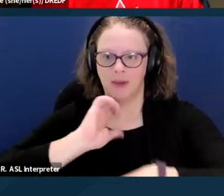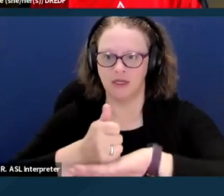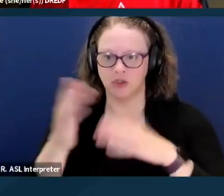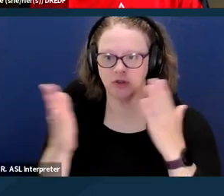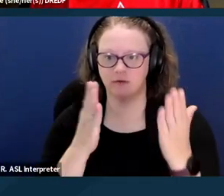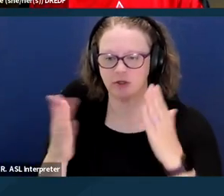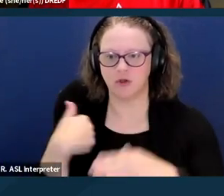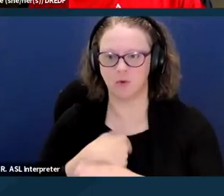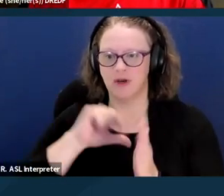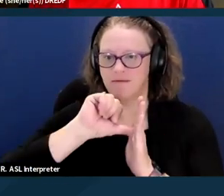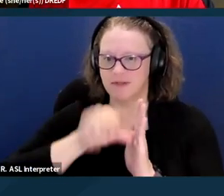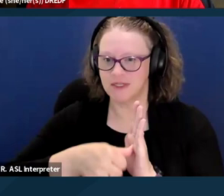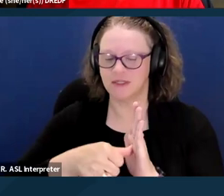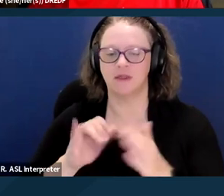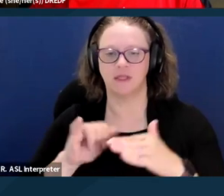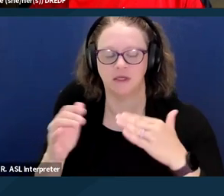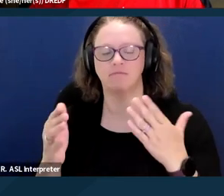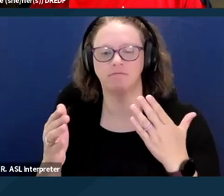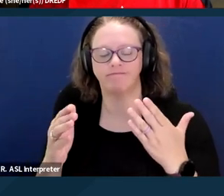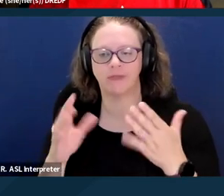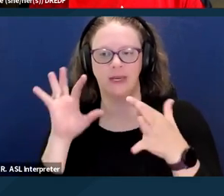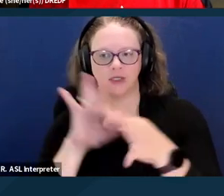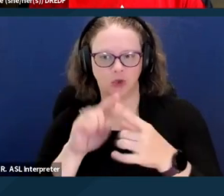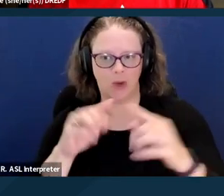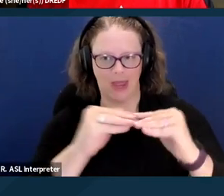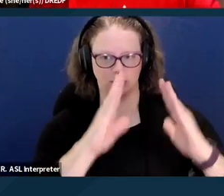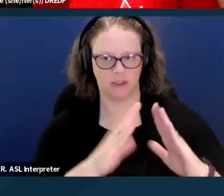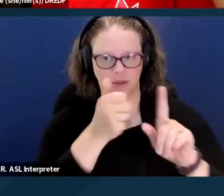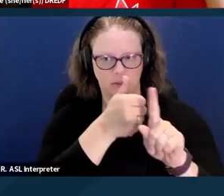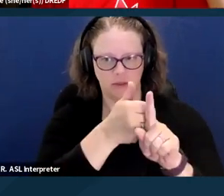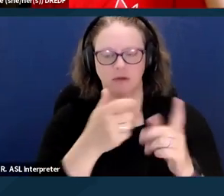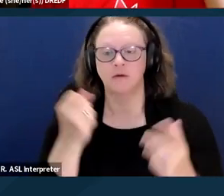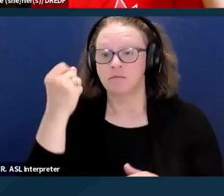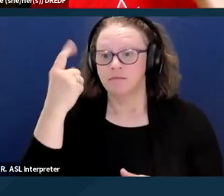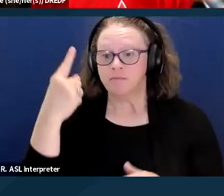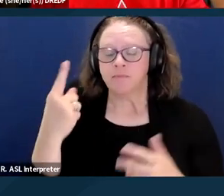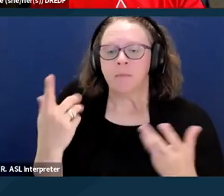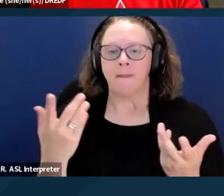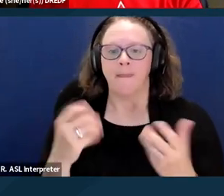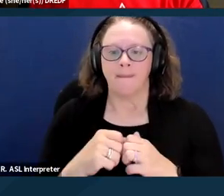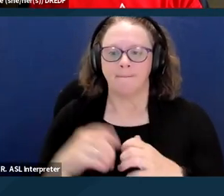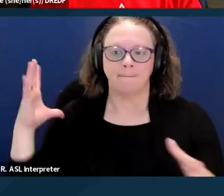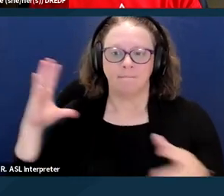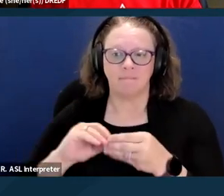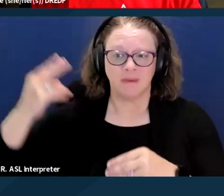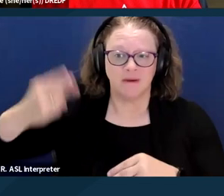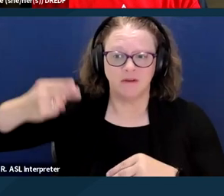the connection to housing, however. Historically, Medi-Cal, which is Medicaid in California,